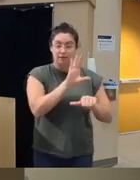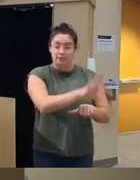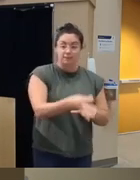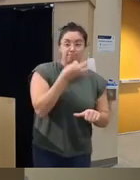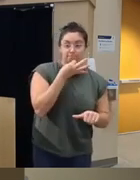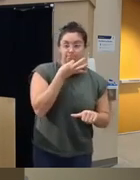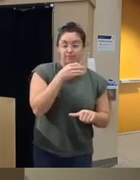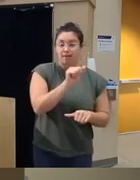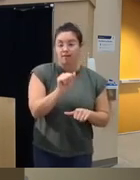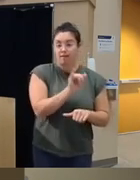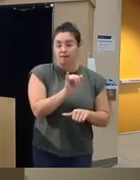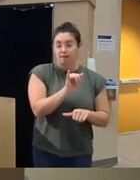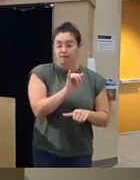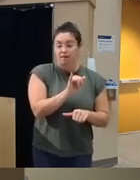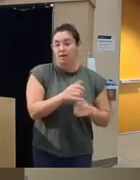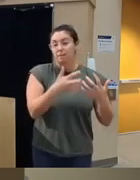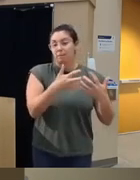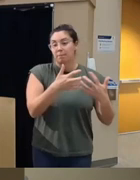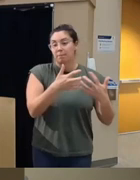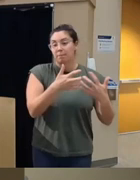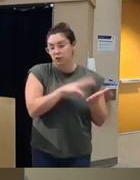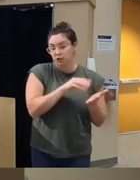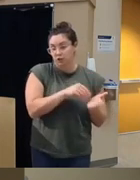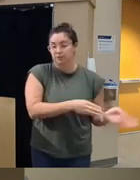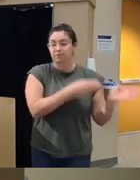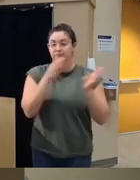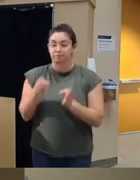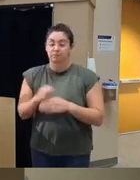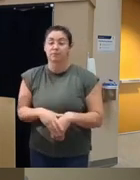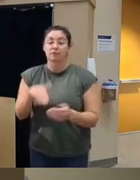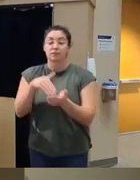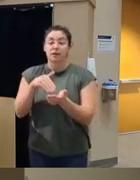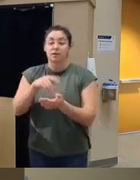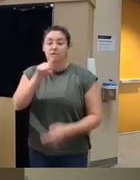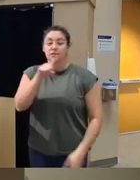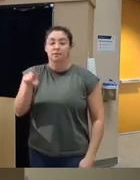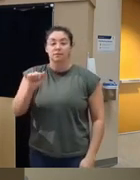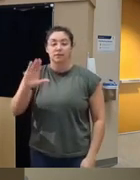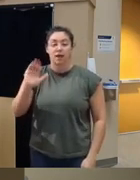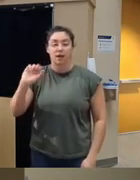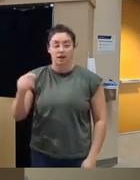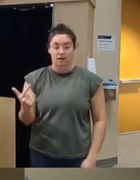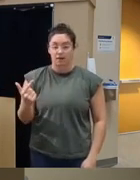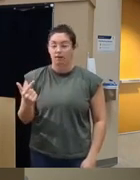in artificial intelligence and machine learning Dr Zang who is developing as we speak wearables